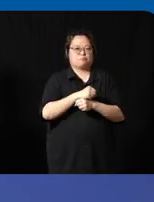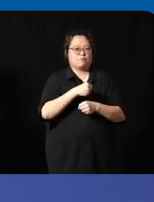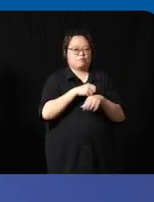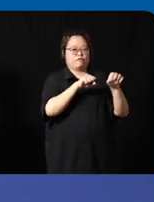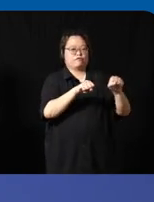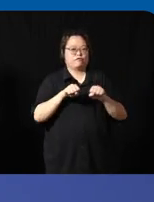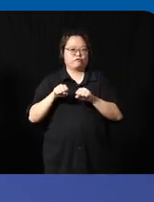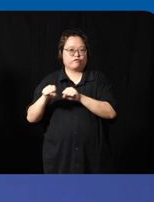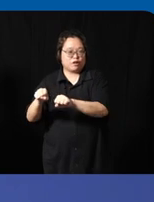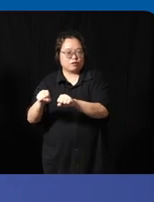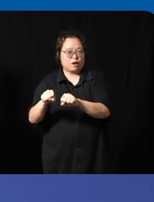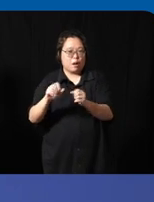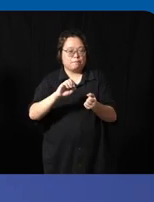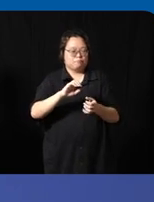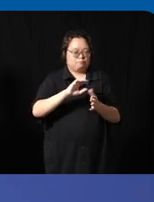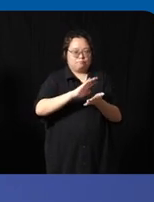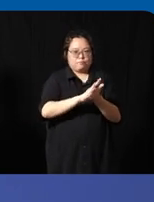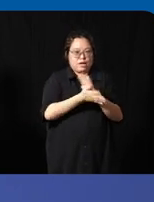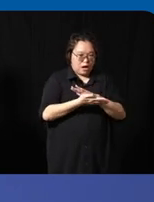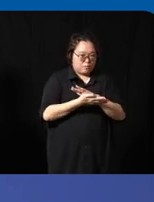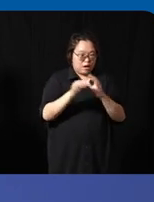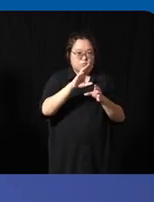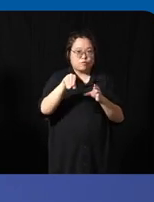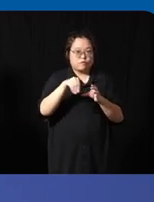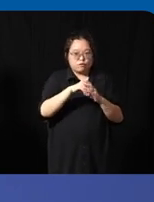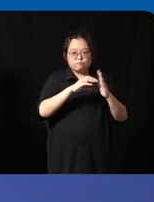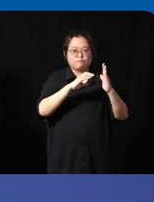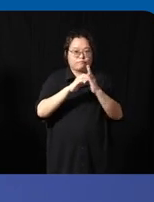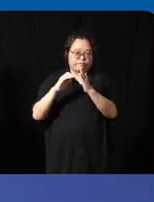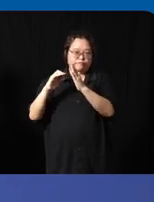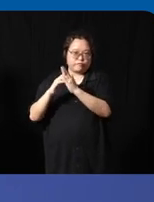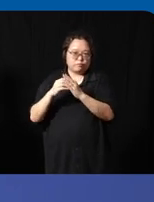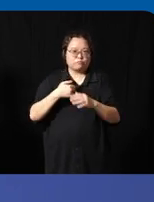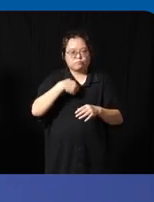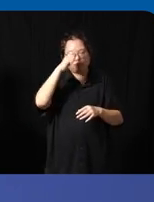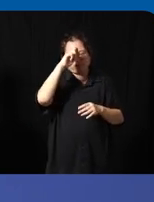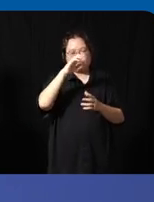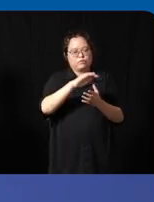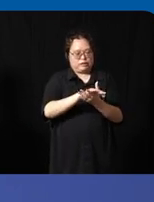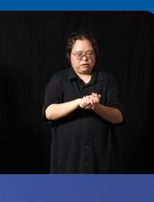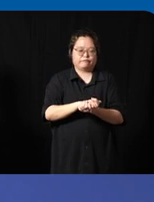can create a better City a better inclusive inclusive City and I do believe that I think